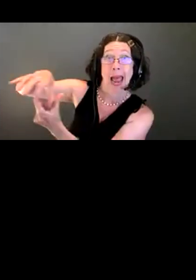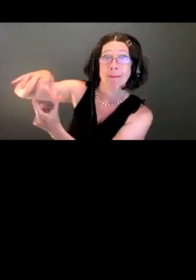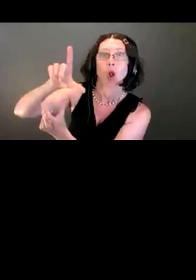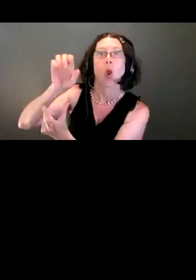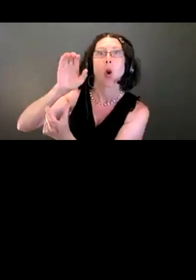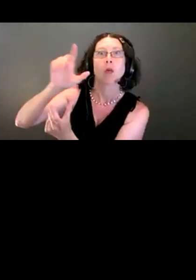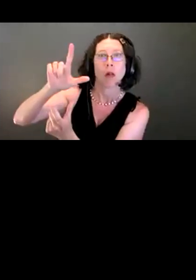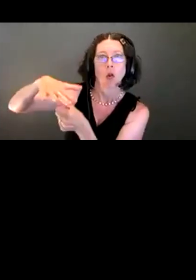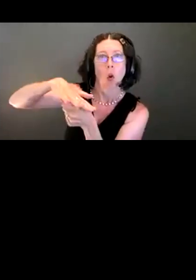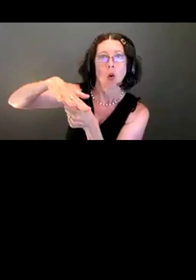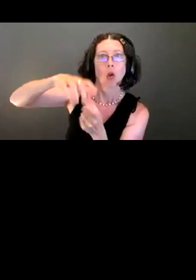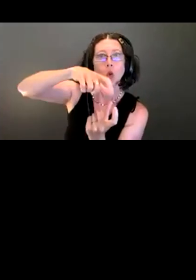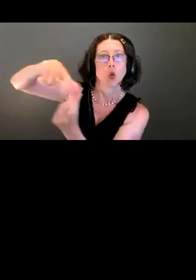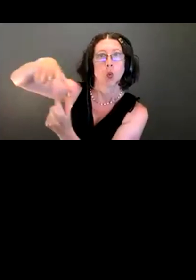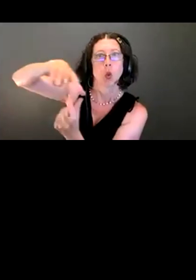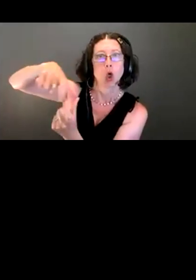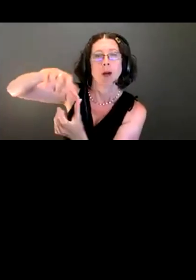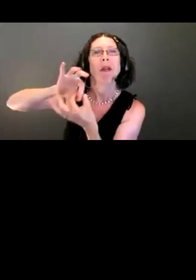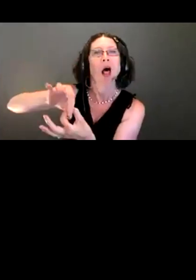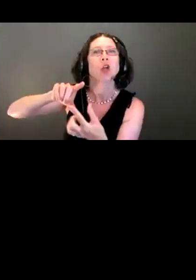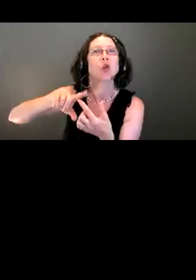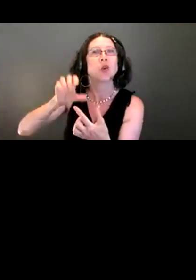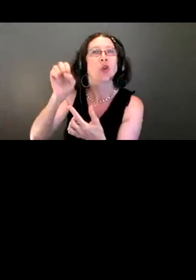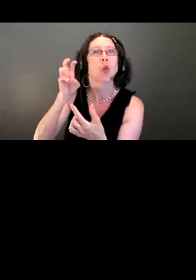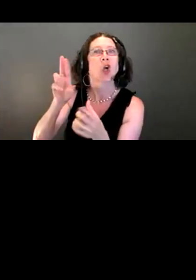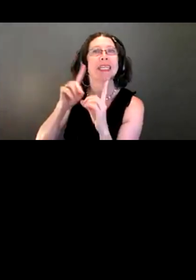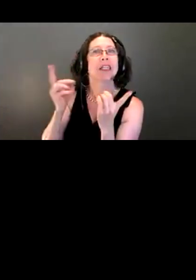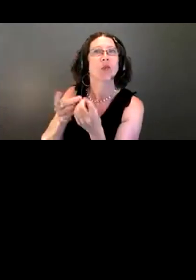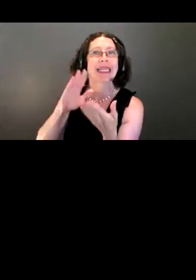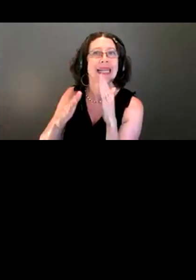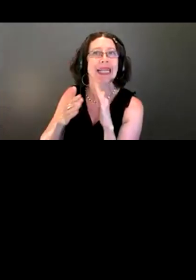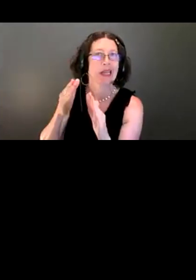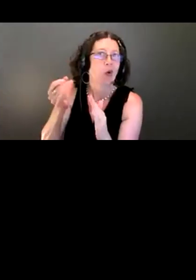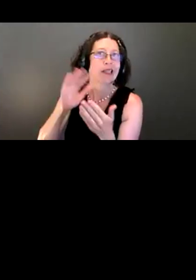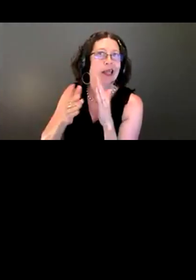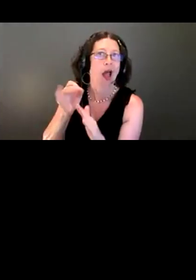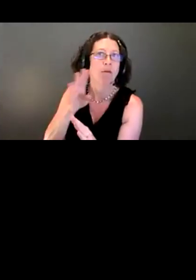That belongs to a sewer district or a city. In this case, the City of Bellevue.